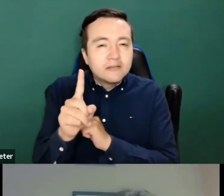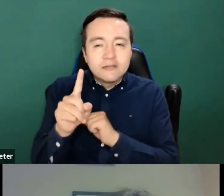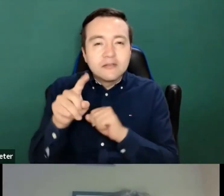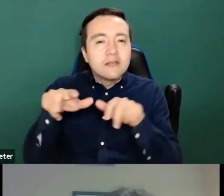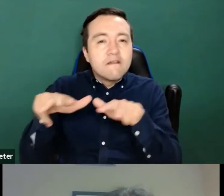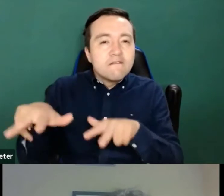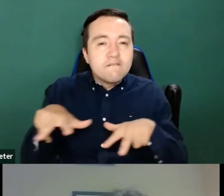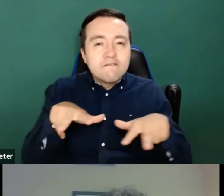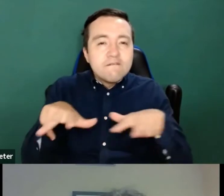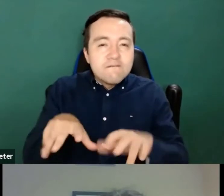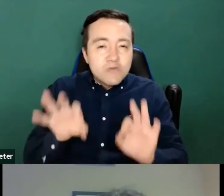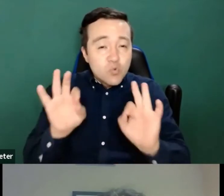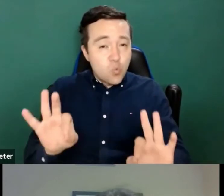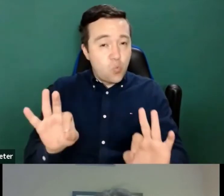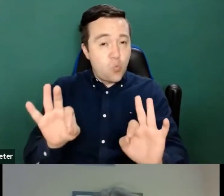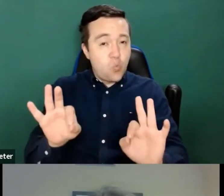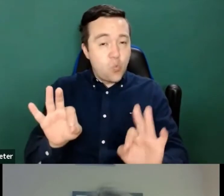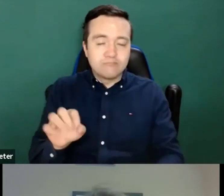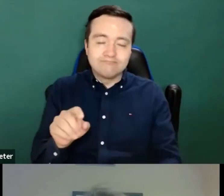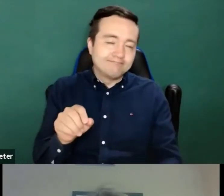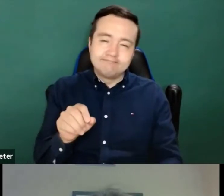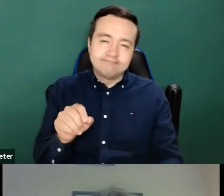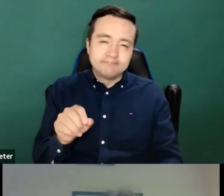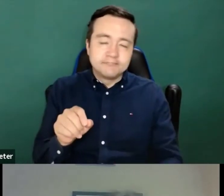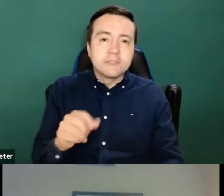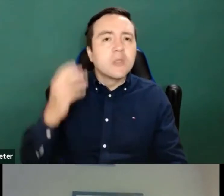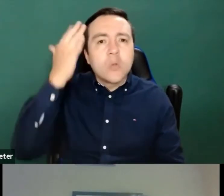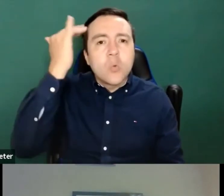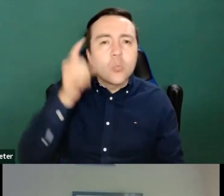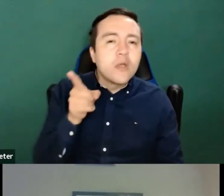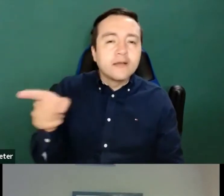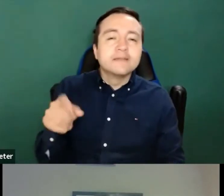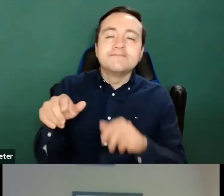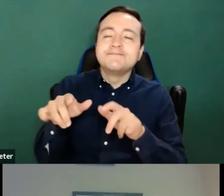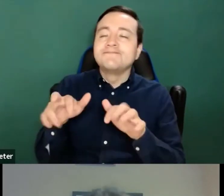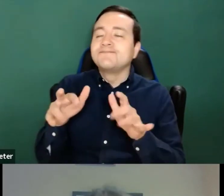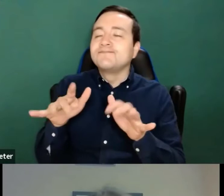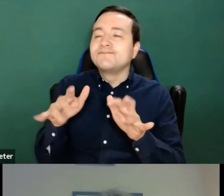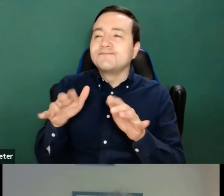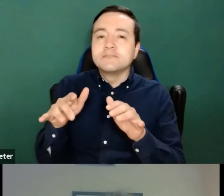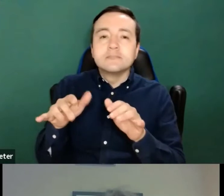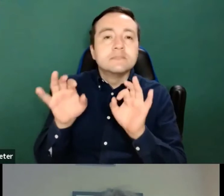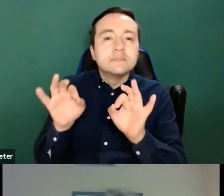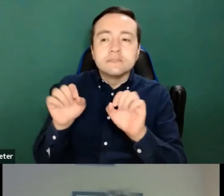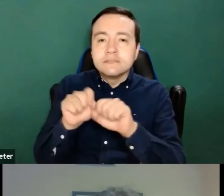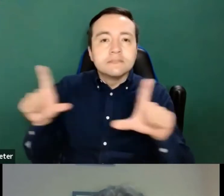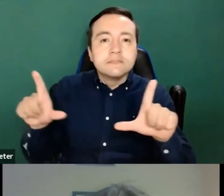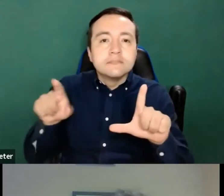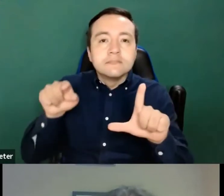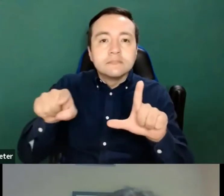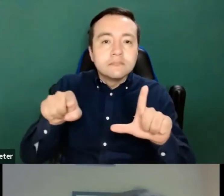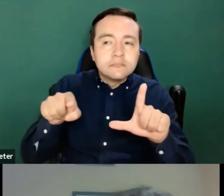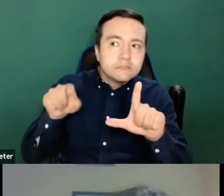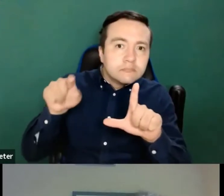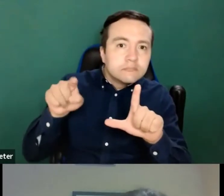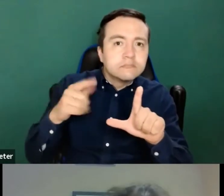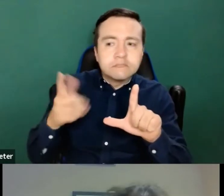that good because there are because of the due to the inaccessible screen, playback controls